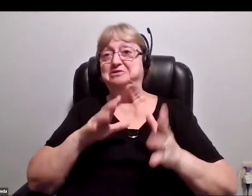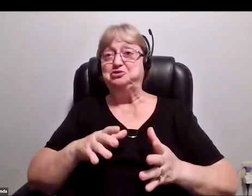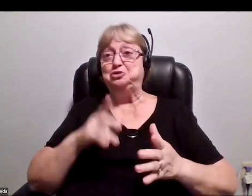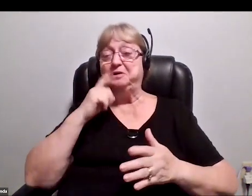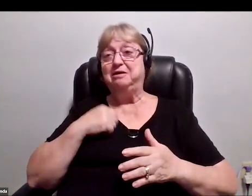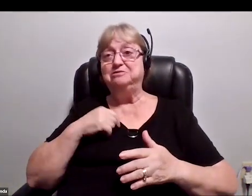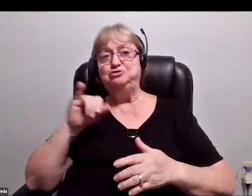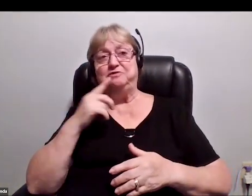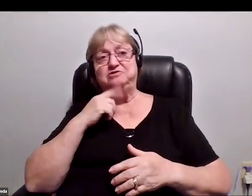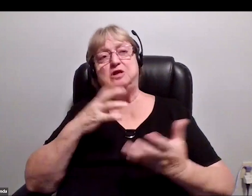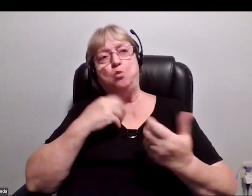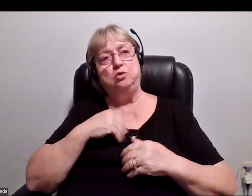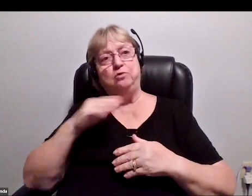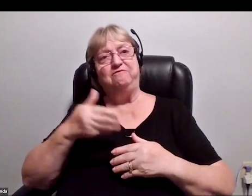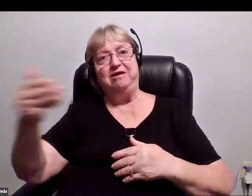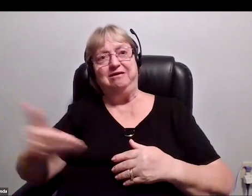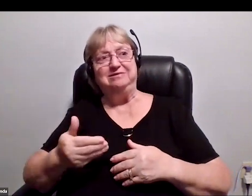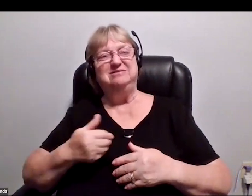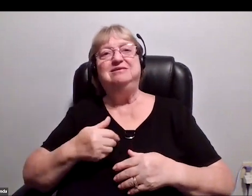on the second flight, and he picked William Shatner.